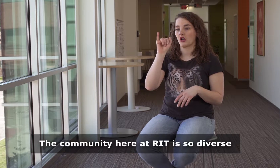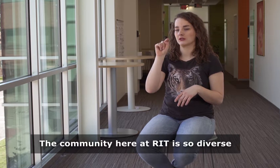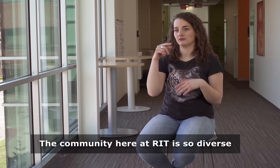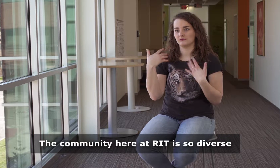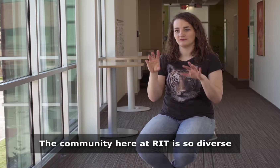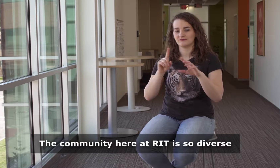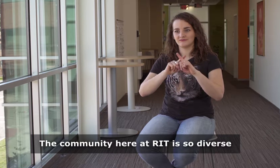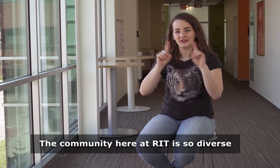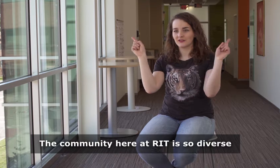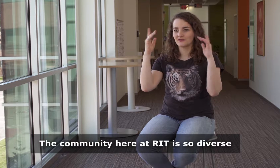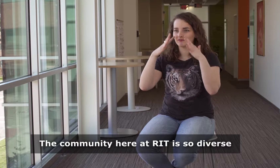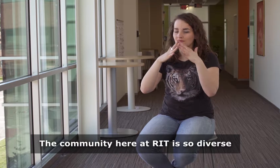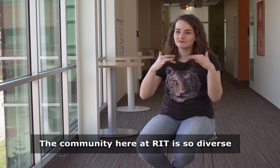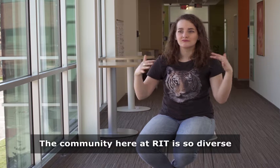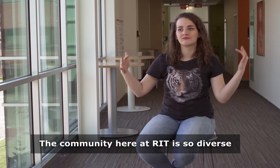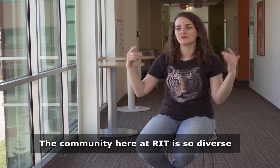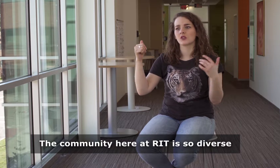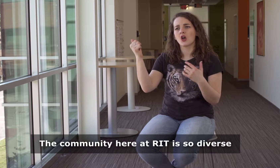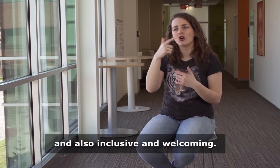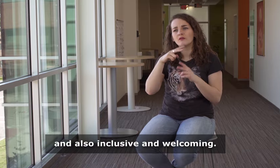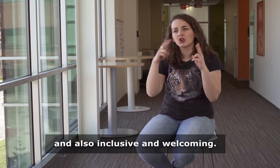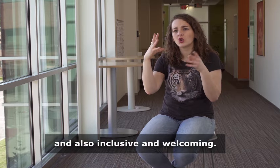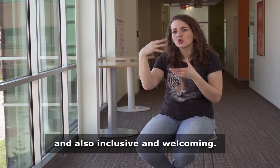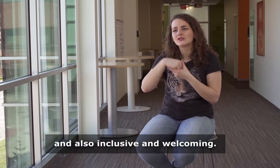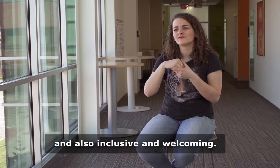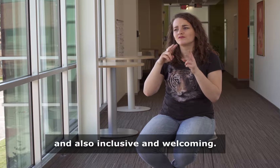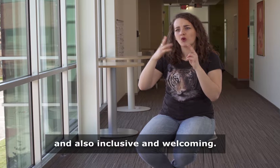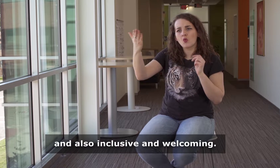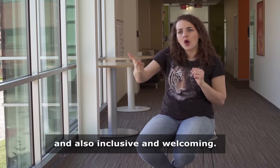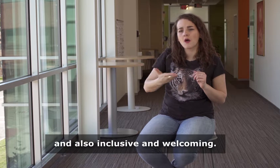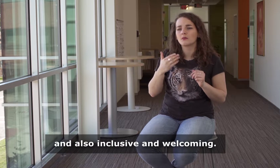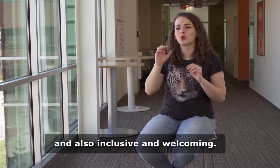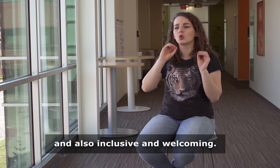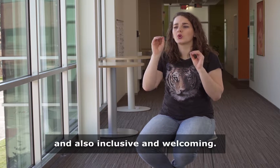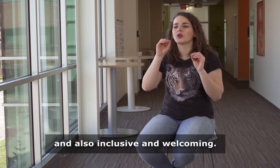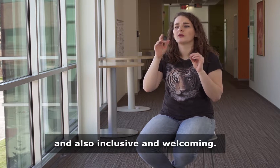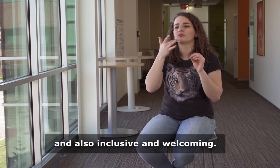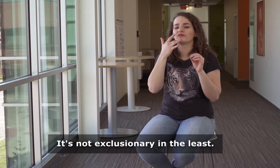The community here at RIT is so diverse and also inclusive and welcoming.